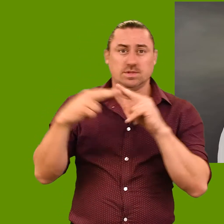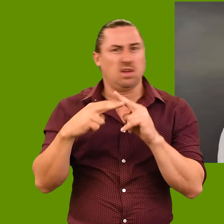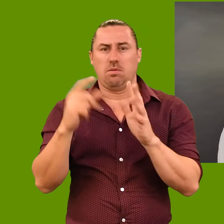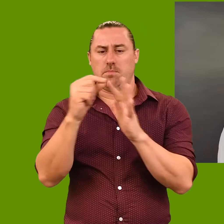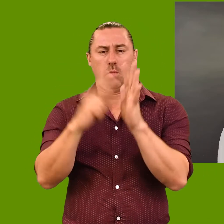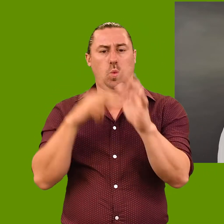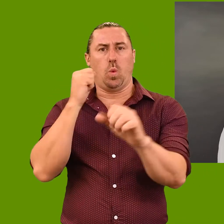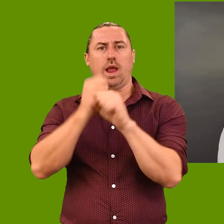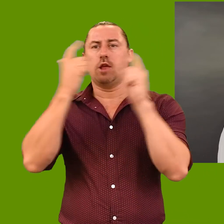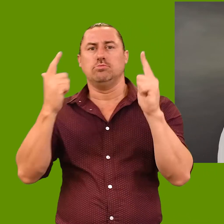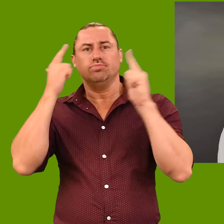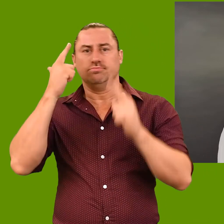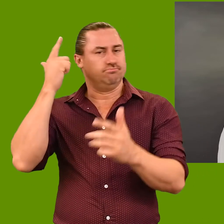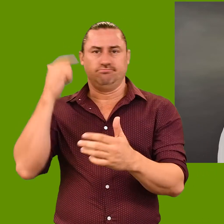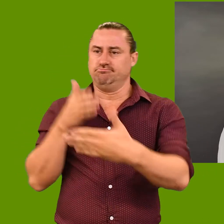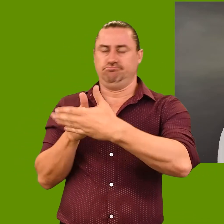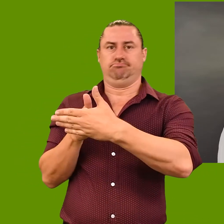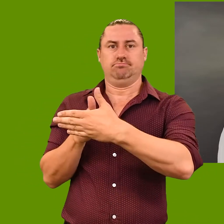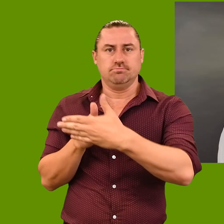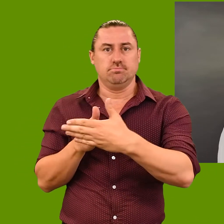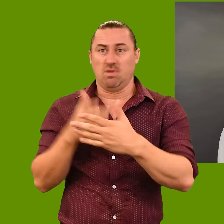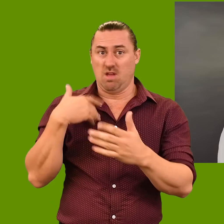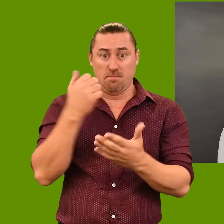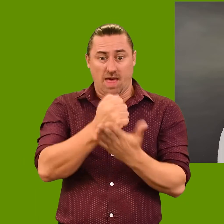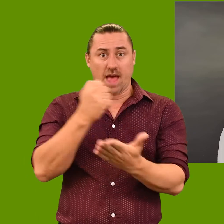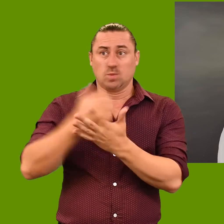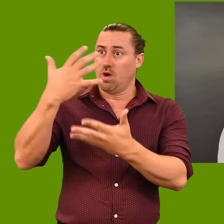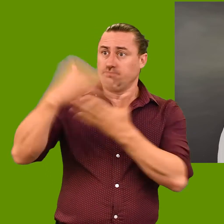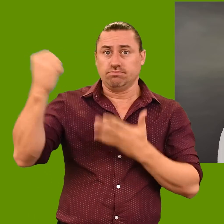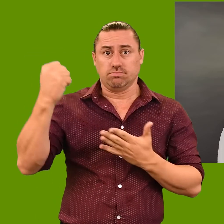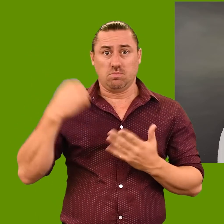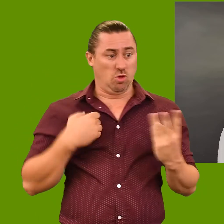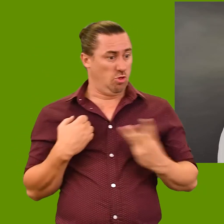New Guinea authorities intervened, seizing my passport and escorting me and my two companions